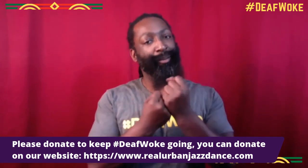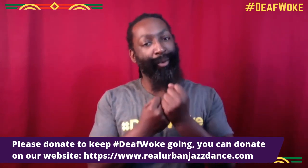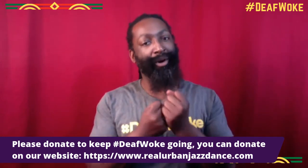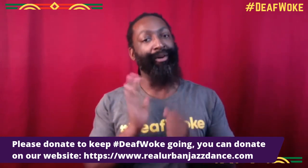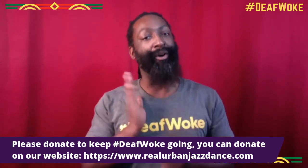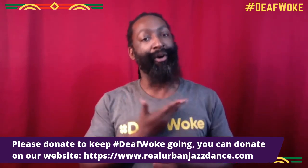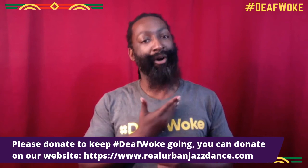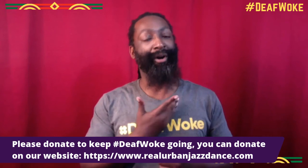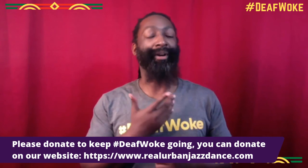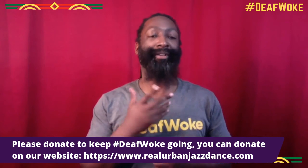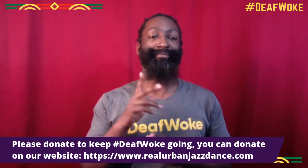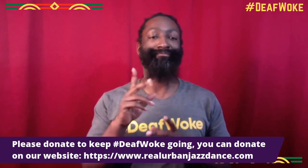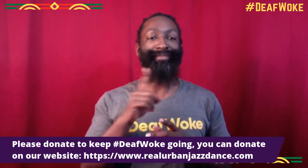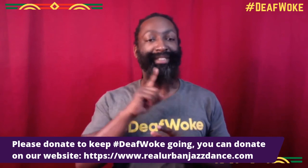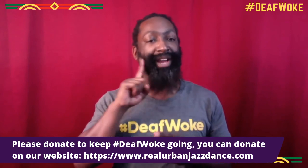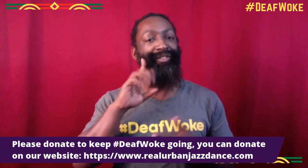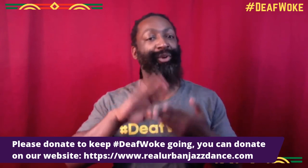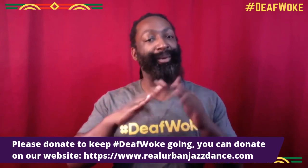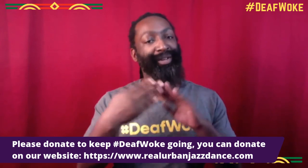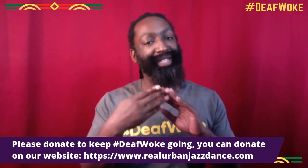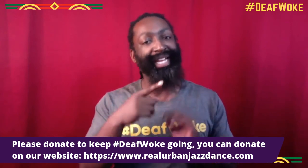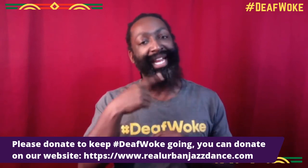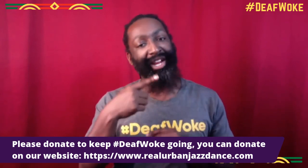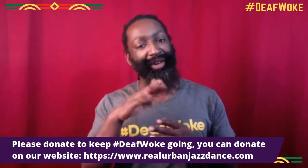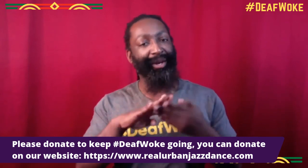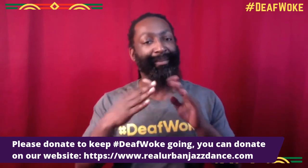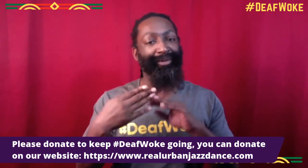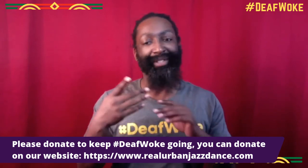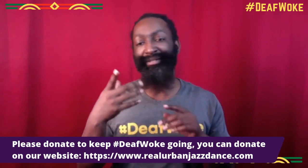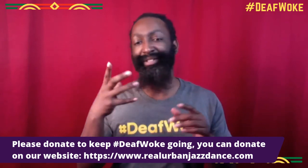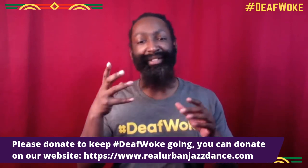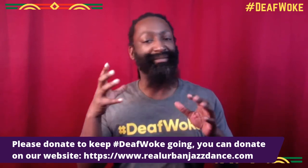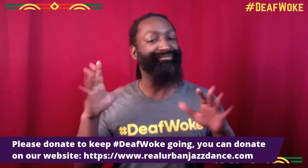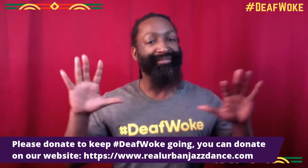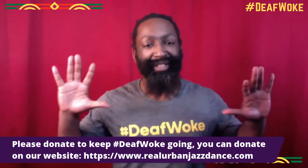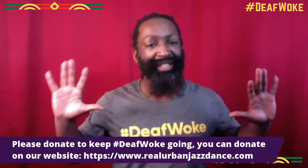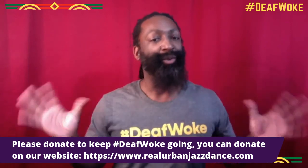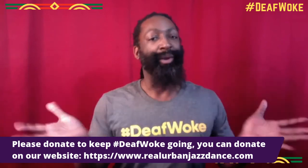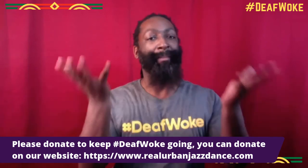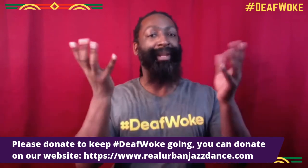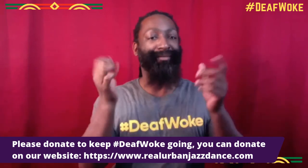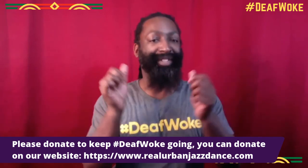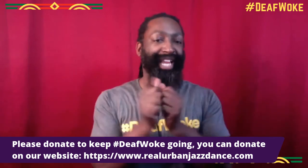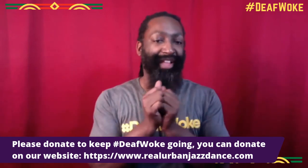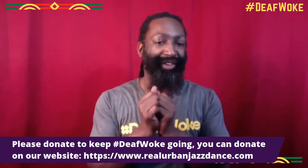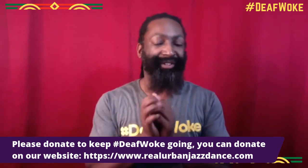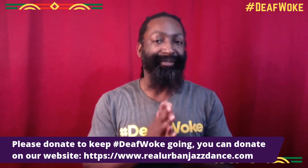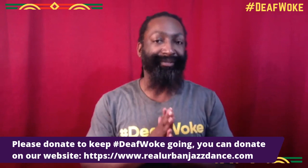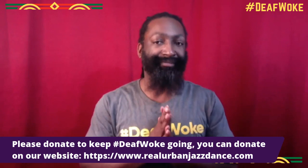this is self-funded and we depend on the support of our deaf community and the hearing community that watch this.